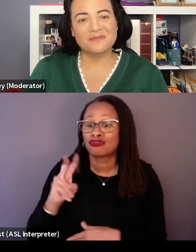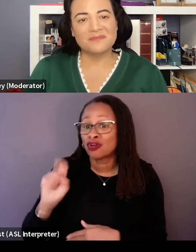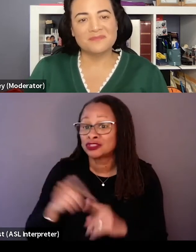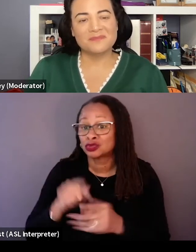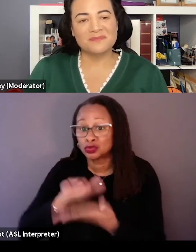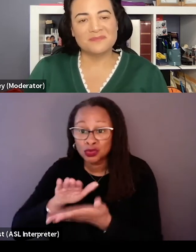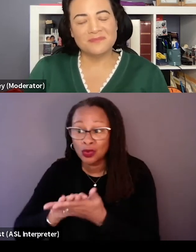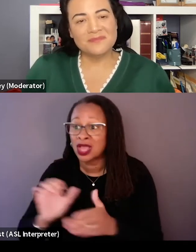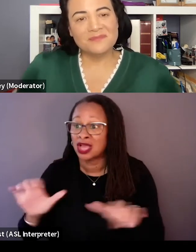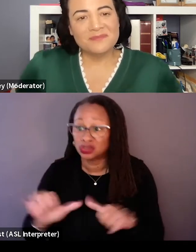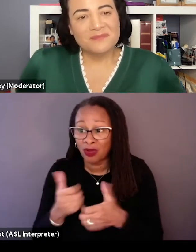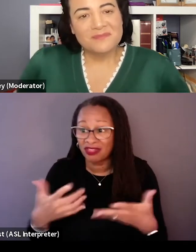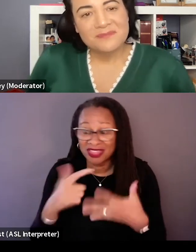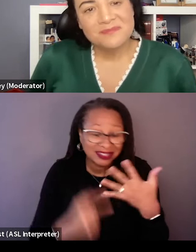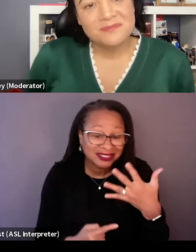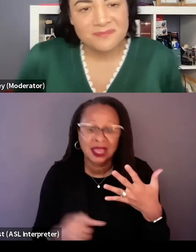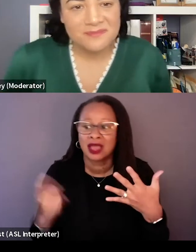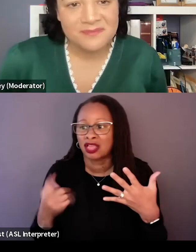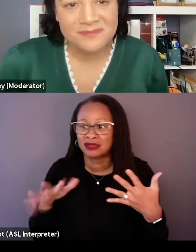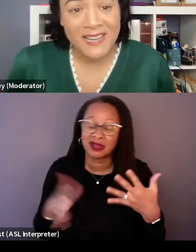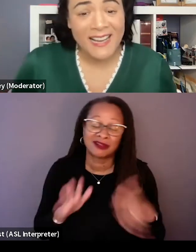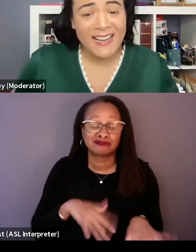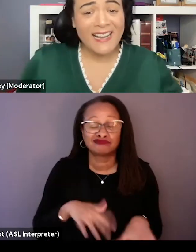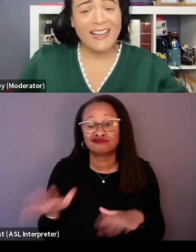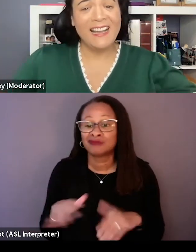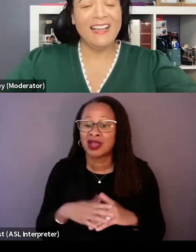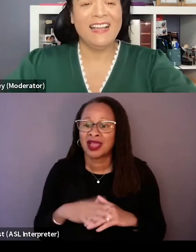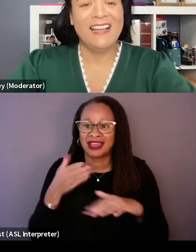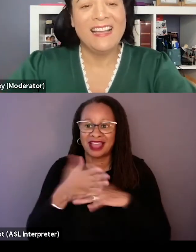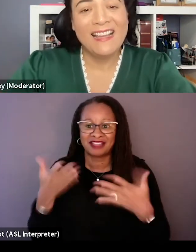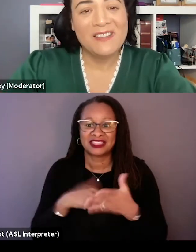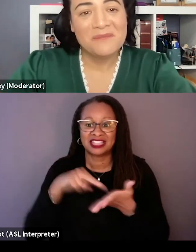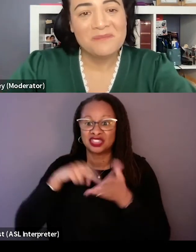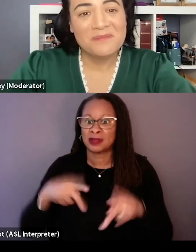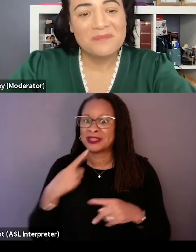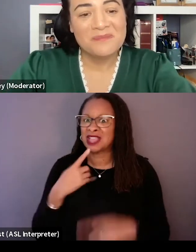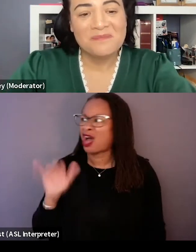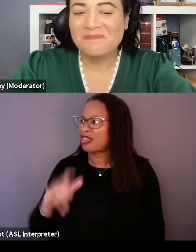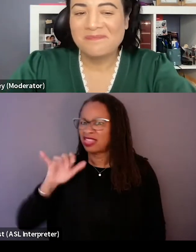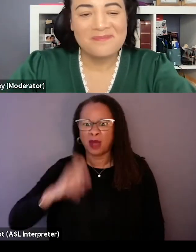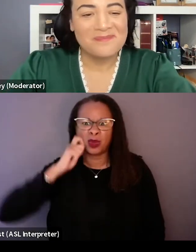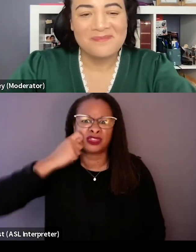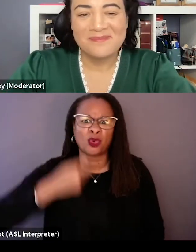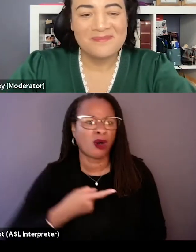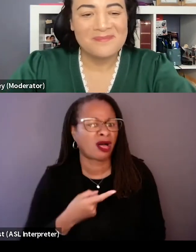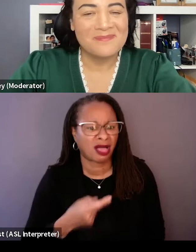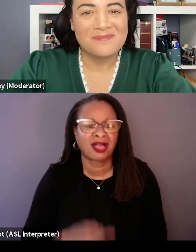I do all this stuff and they're always kind of ho hum." And she was like, and after this they stood up and said, "That was cool." And she was like,